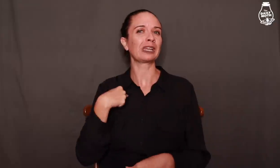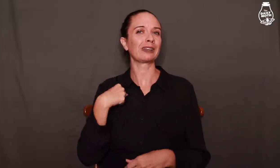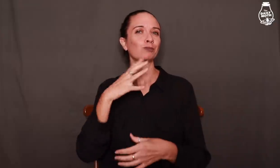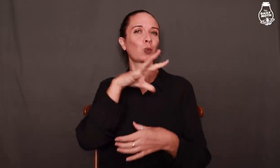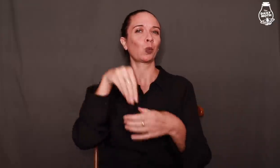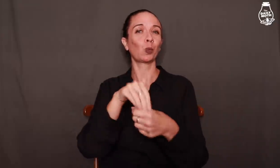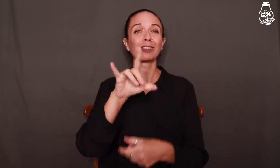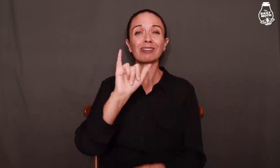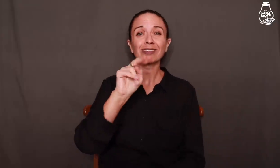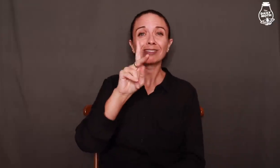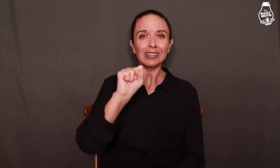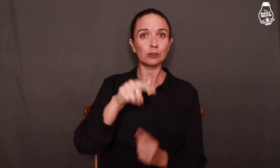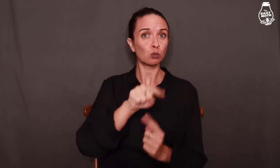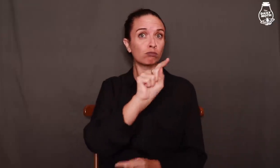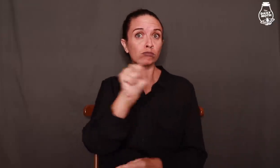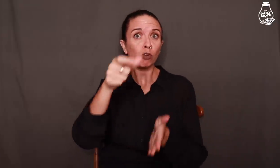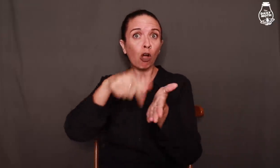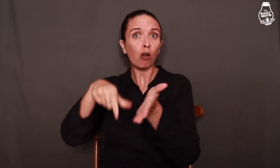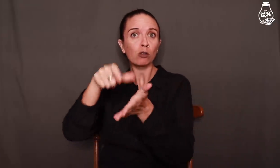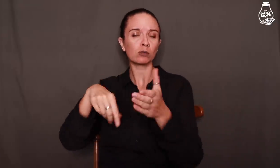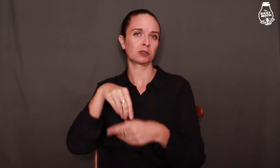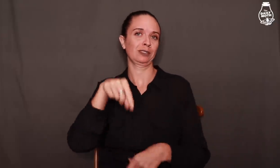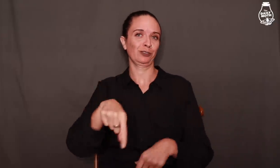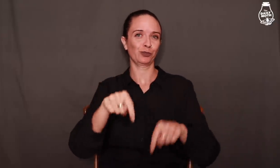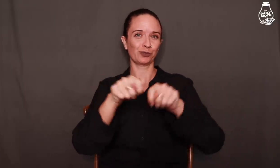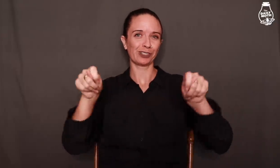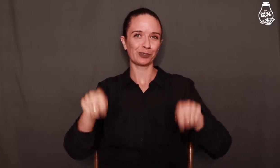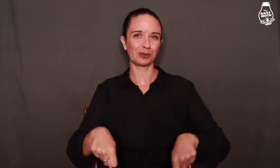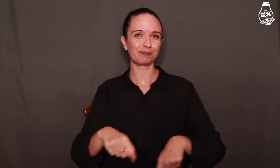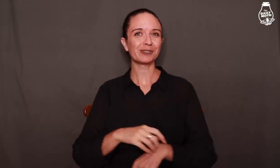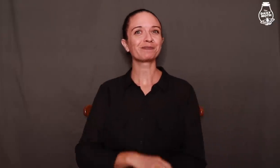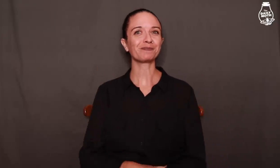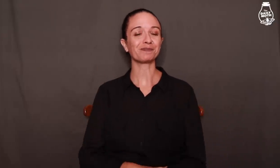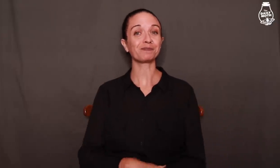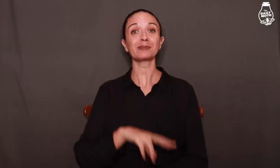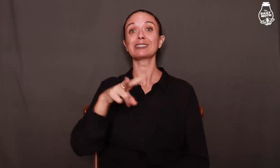We included the links to these articles in this transcript.